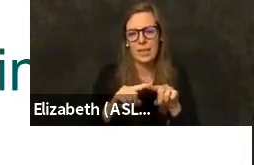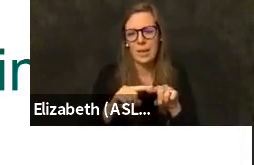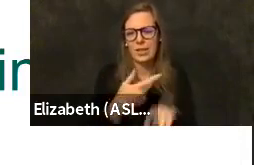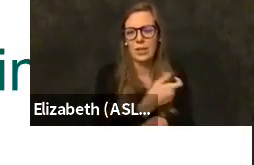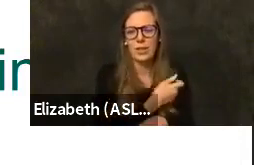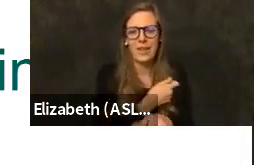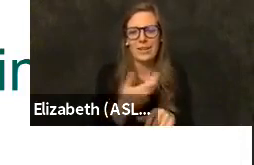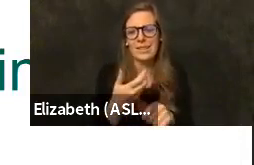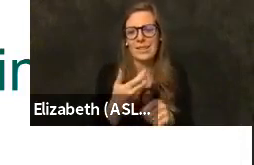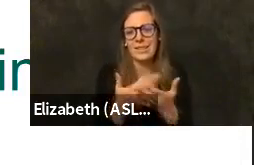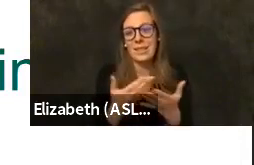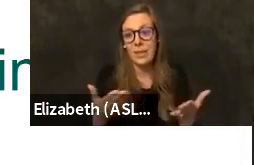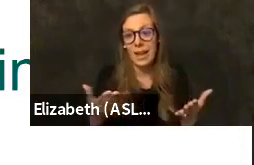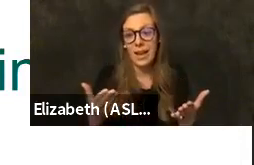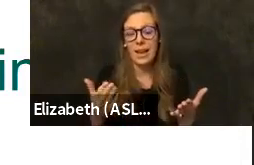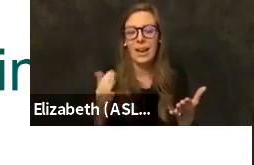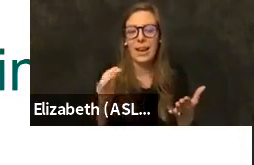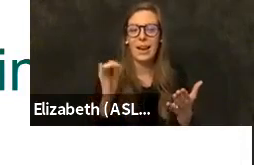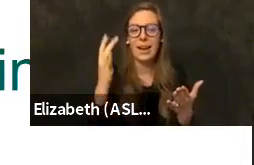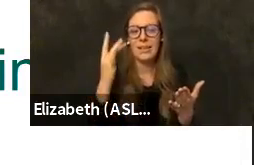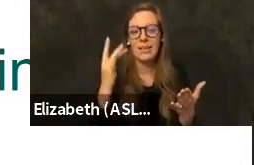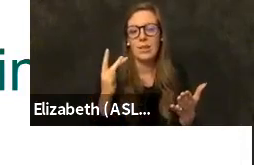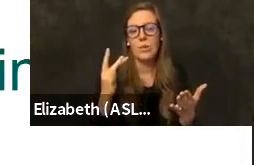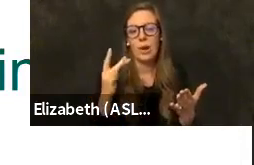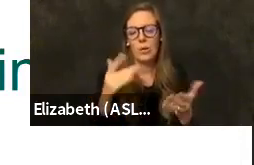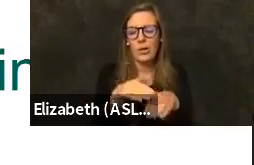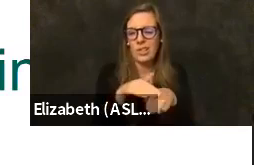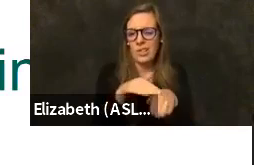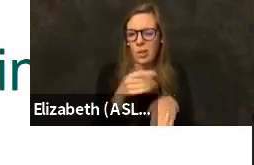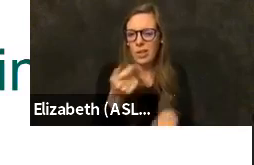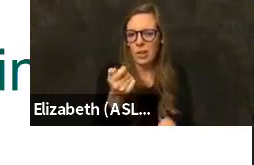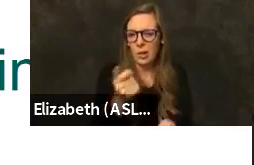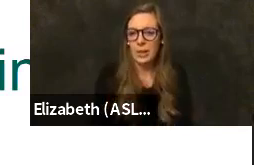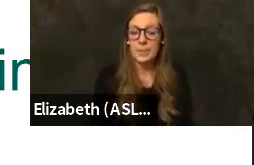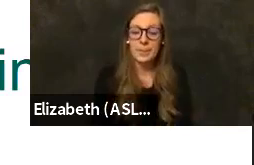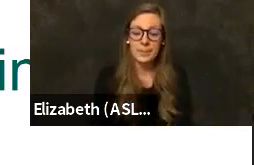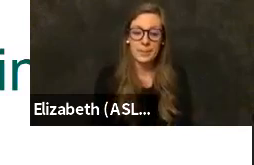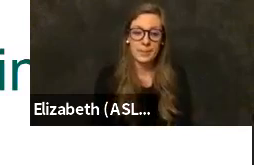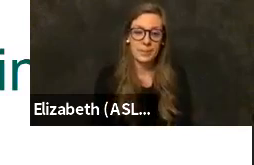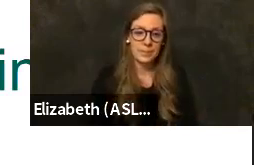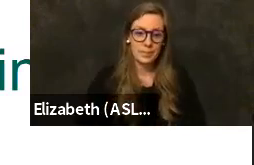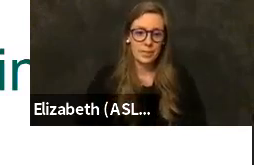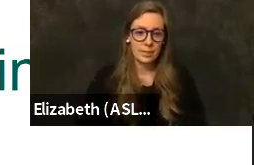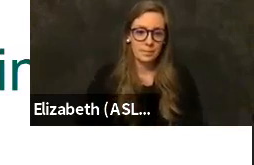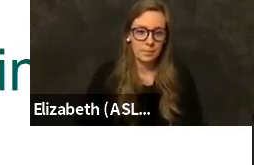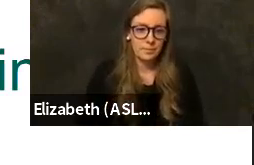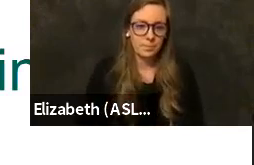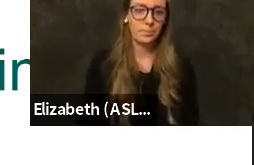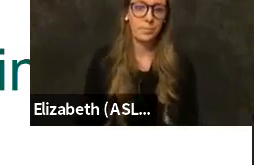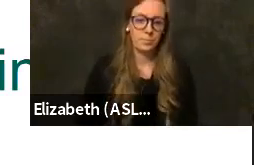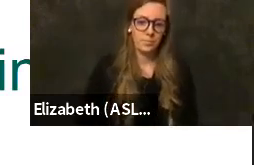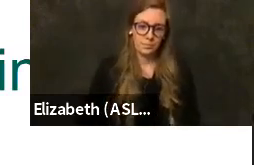And that's why we are going a little bit slowly in terms of the next age group. Fifty five to sixty four, forty five up.